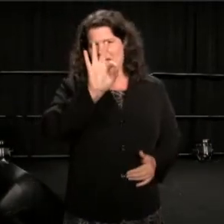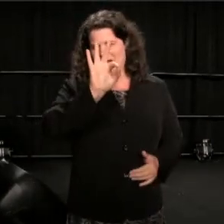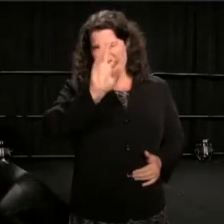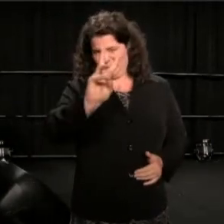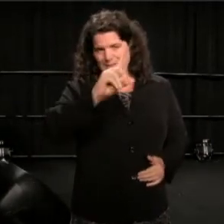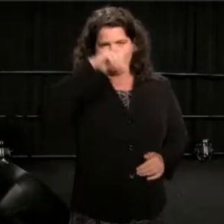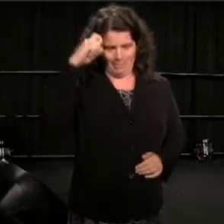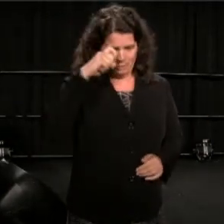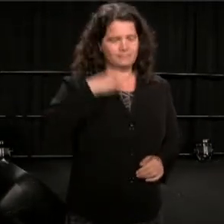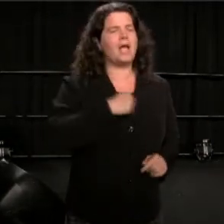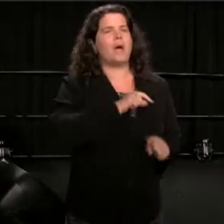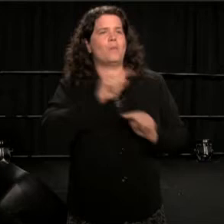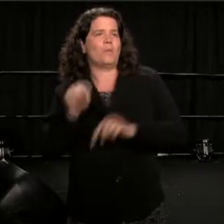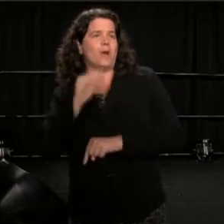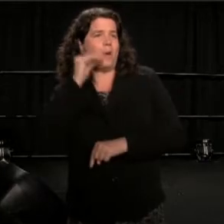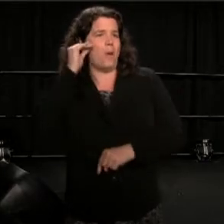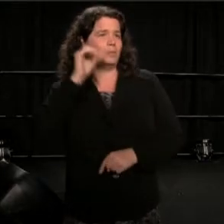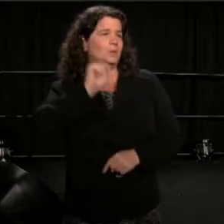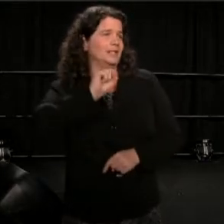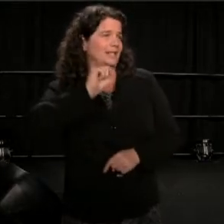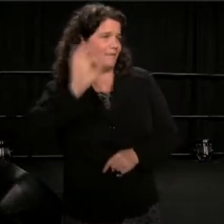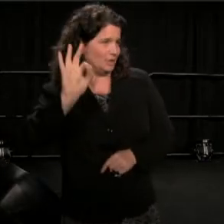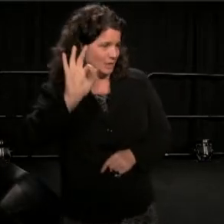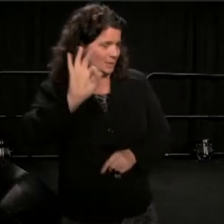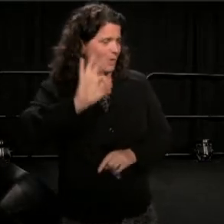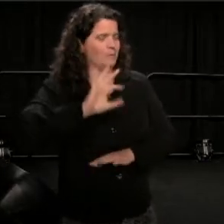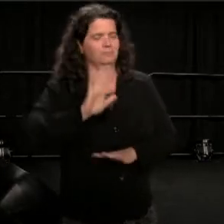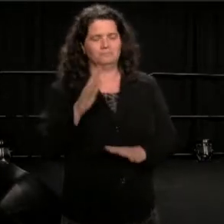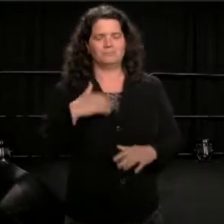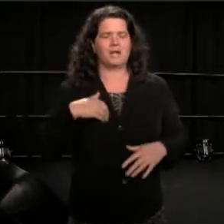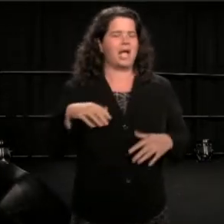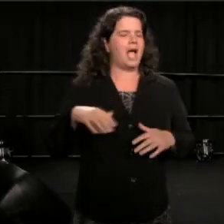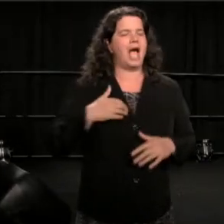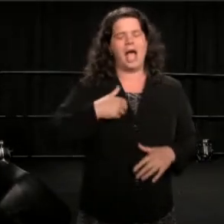and into my road weary suitcase, I threw [Jack Kerwicks],